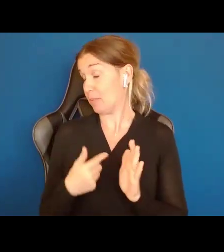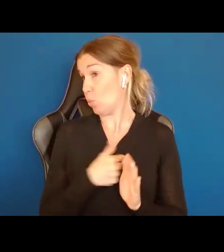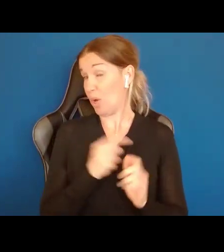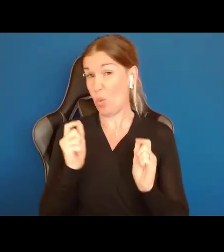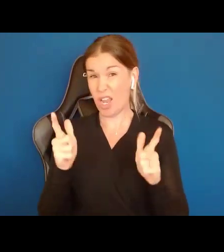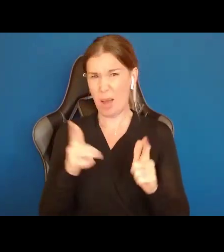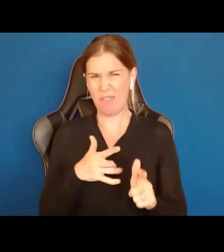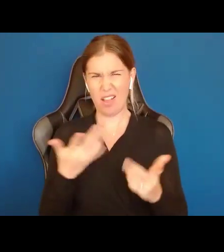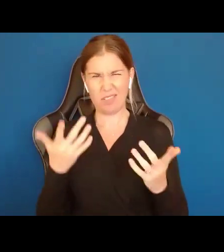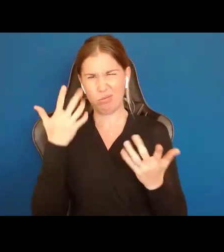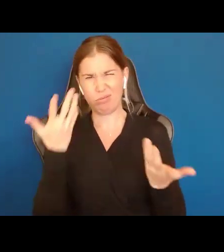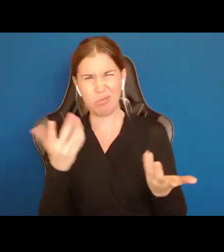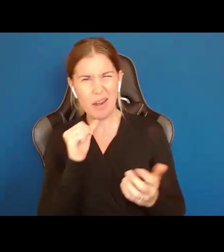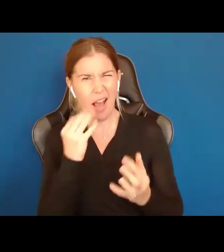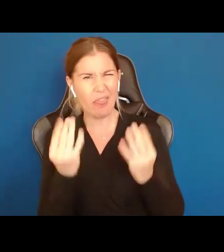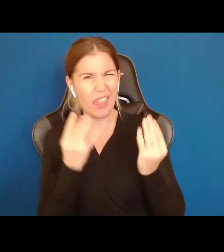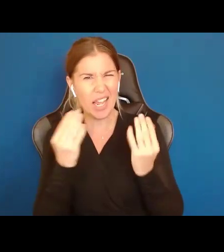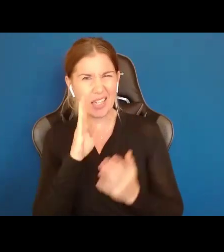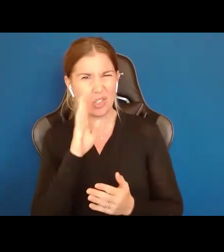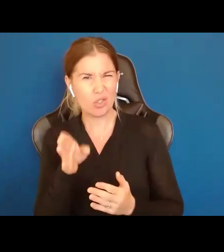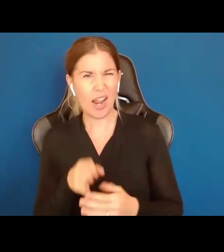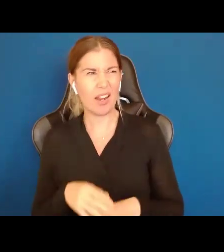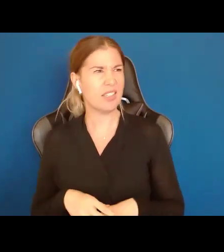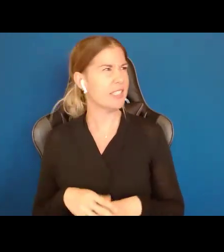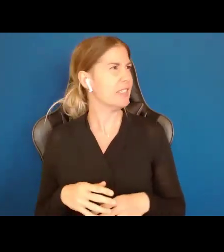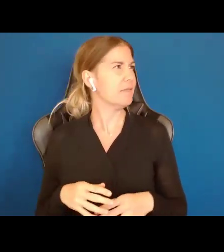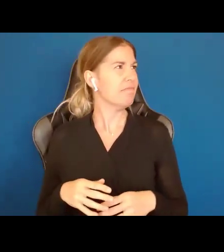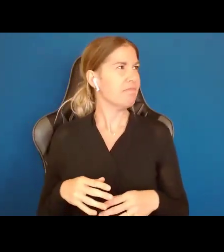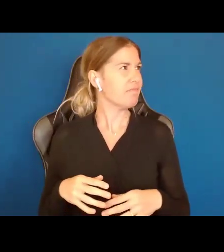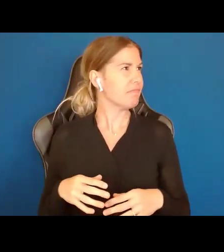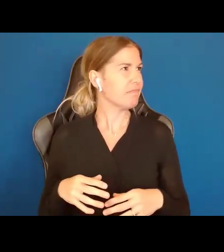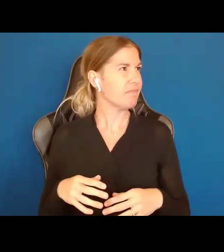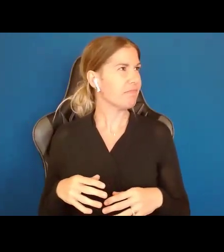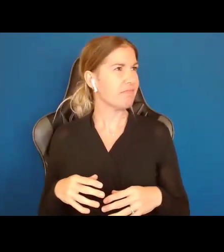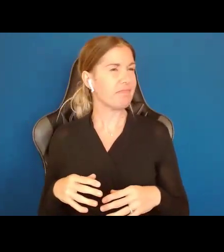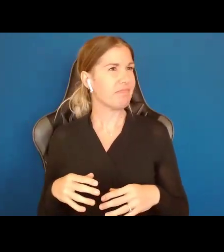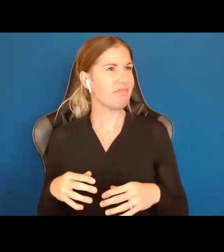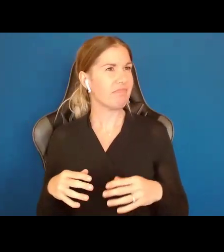Ever been too close to an issue and as my boss says, you have too get to 30,000 feet before you deal with it?